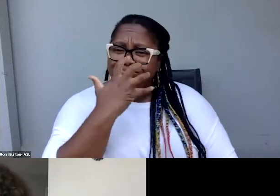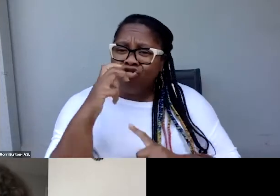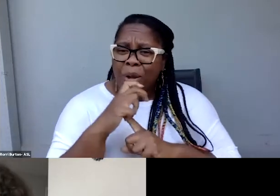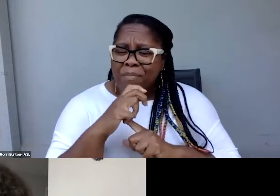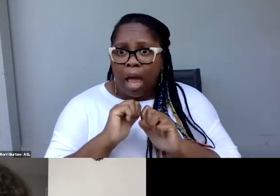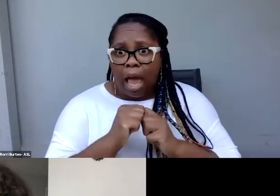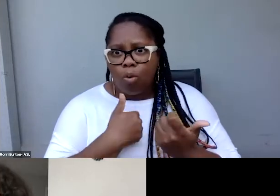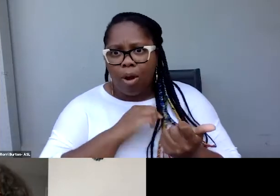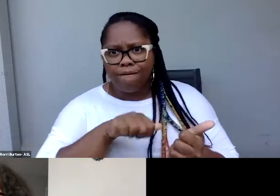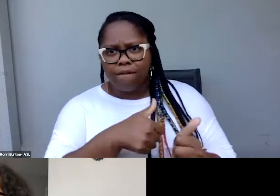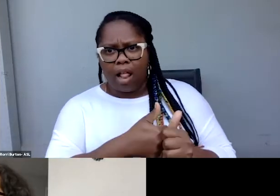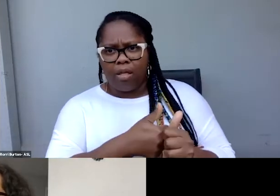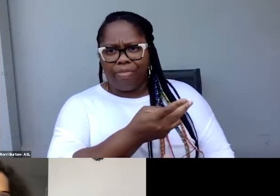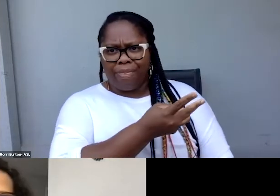If I could add anything to it,